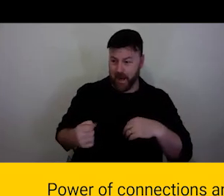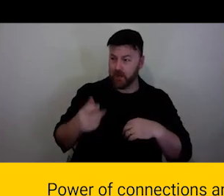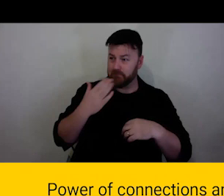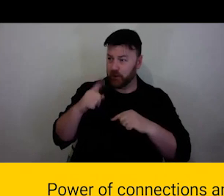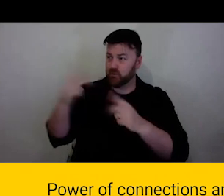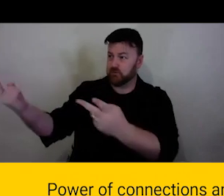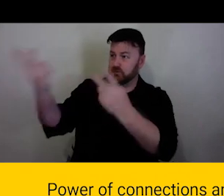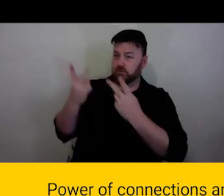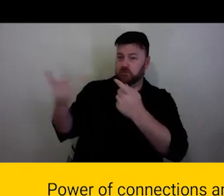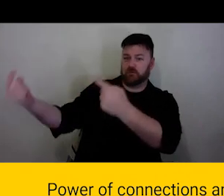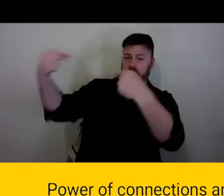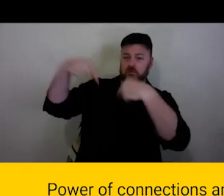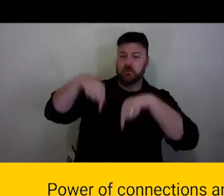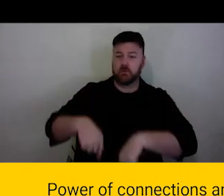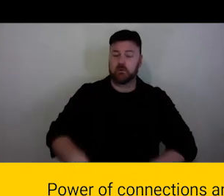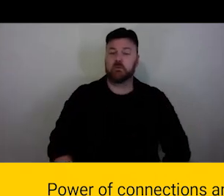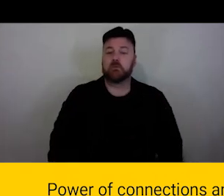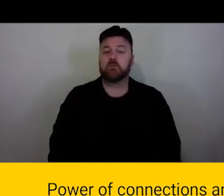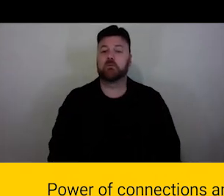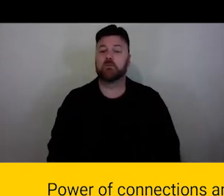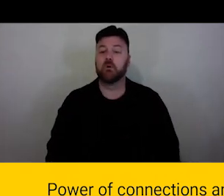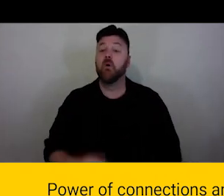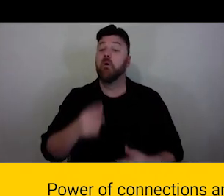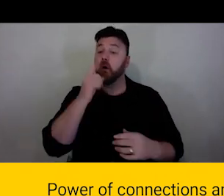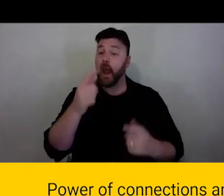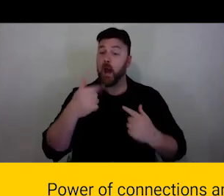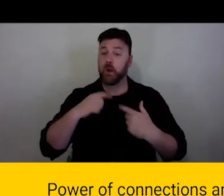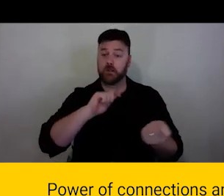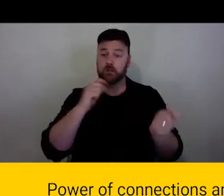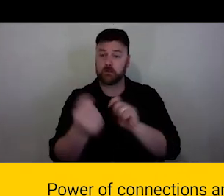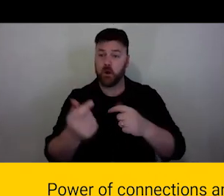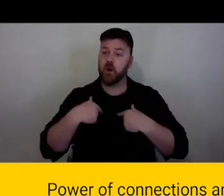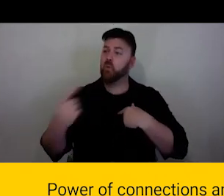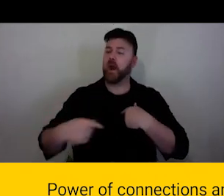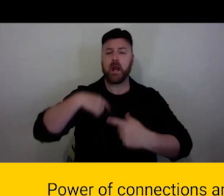to artists about their interests in our practice, instead of us not